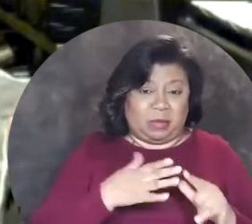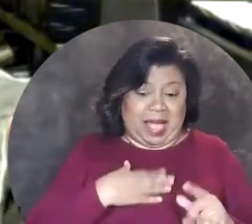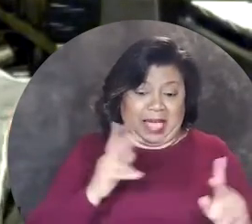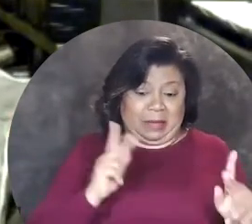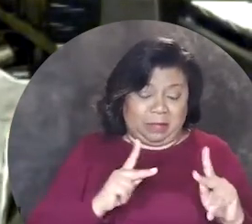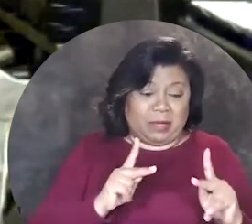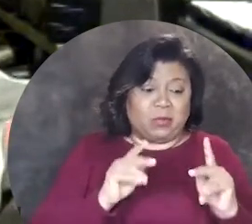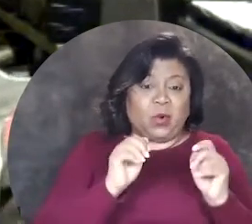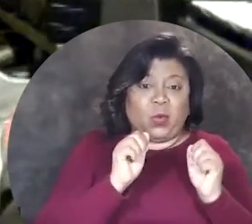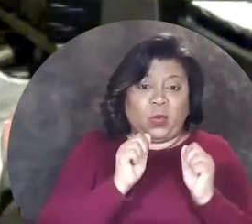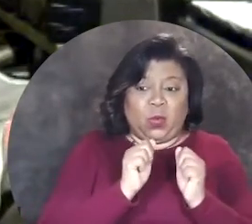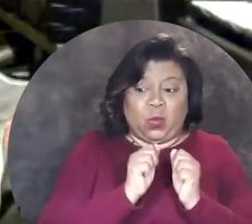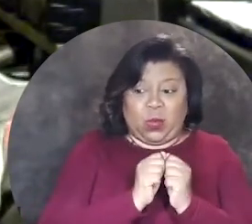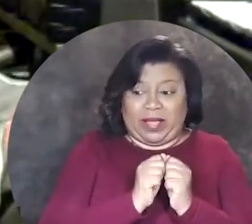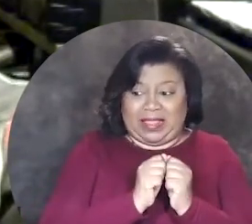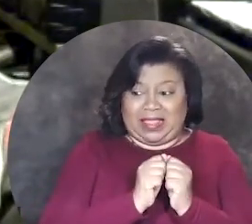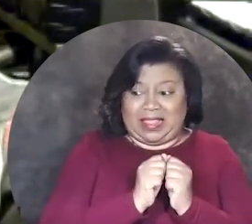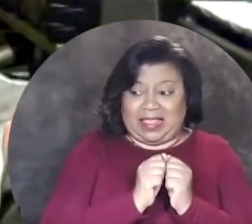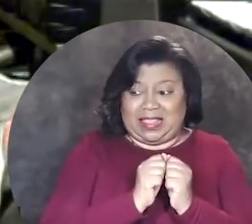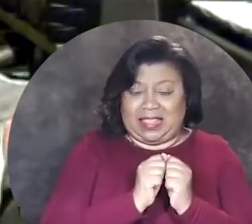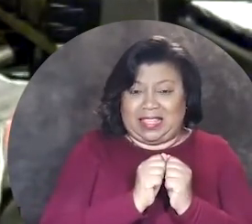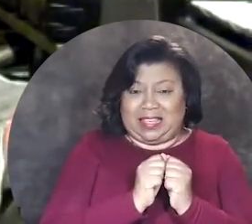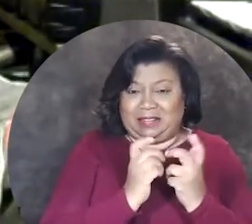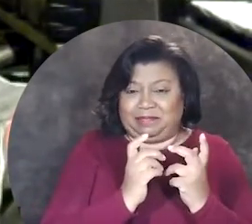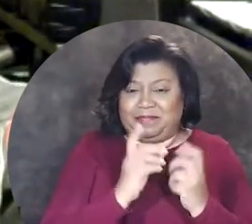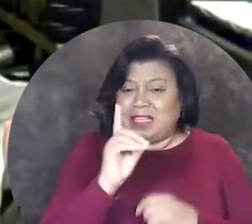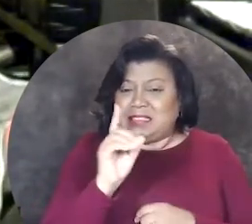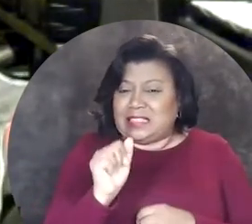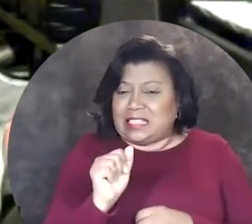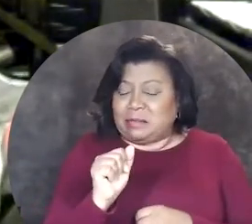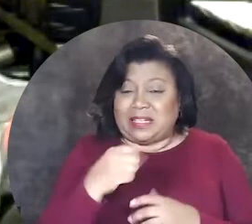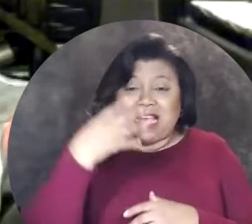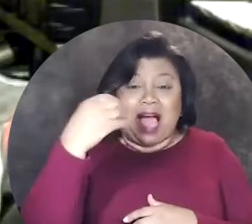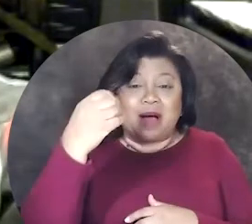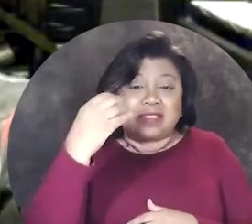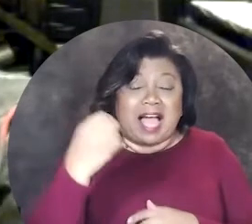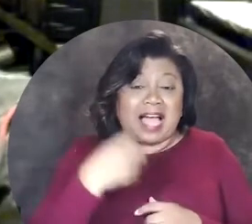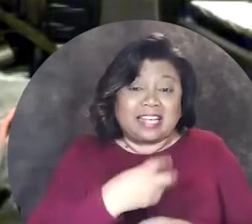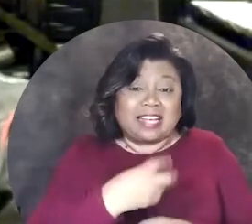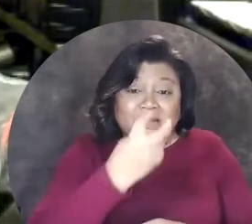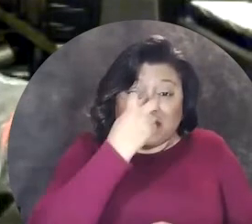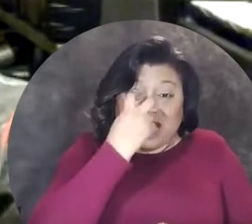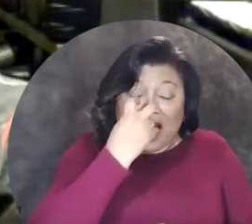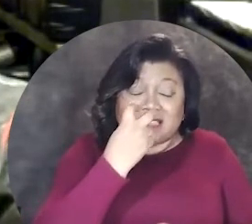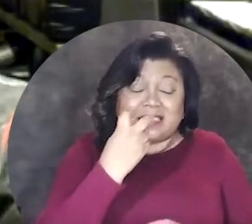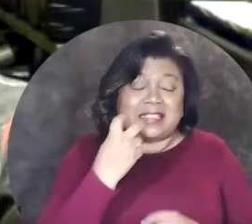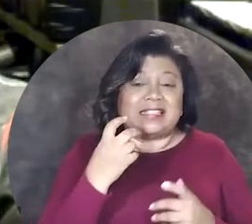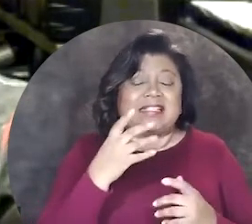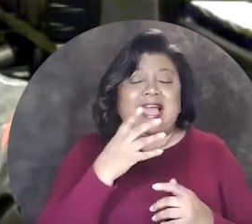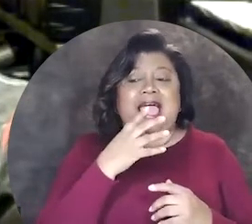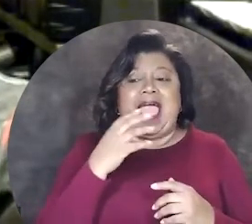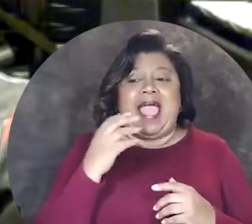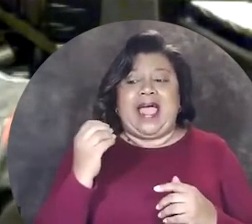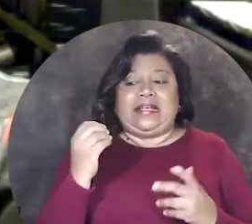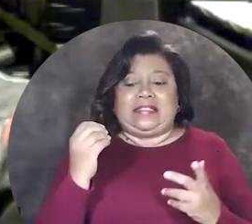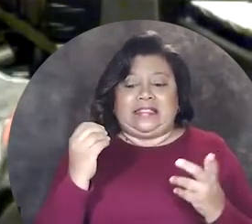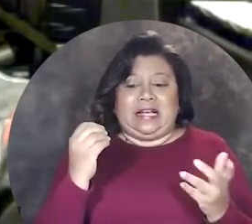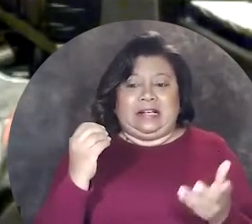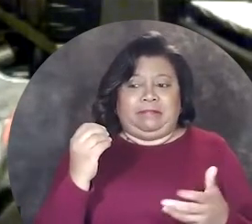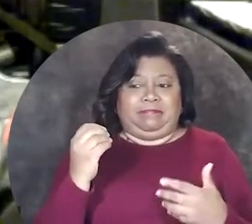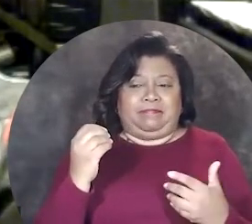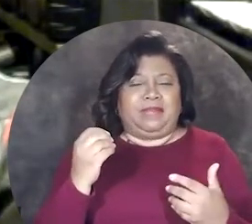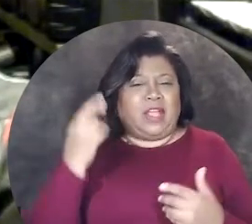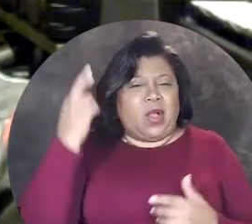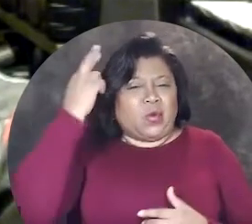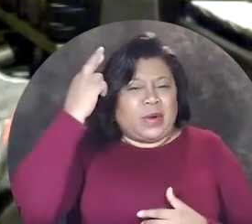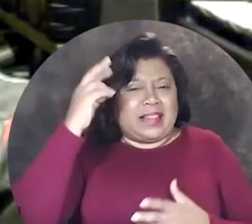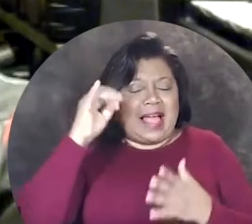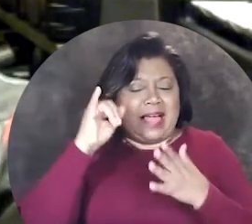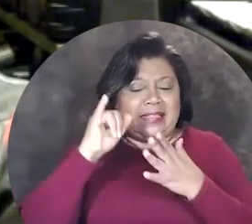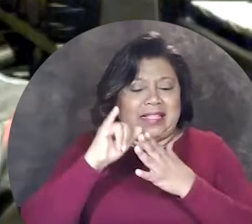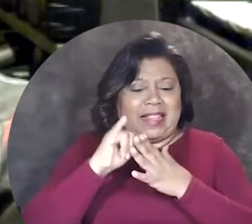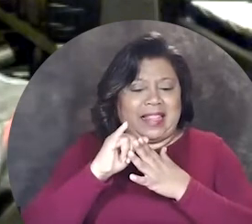to mine, people with disabilities outside of blindness and um, realized that